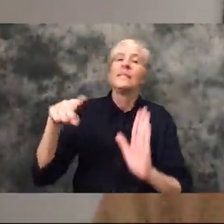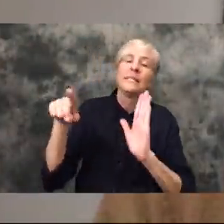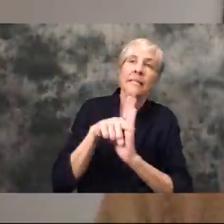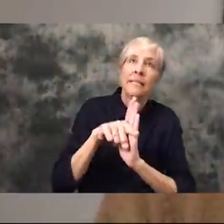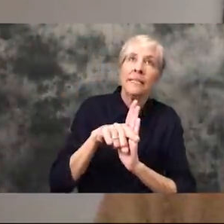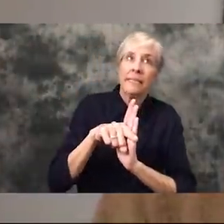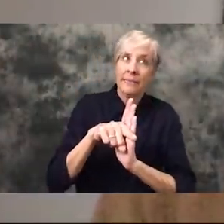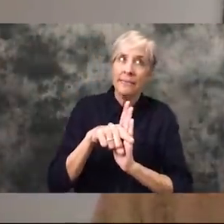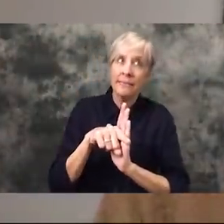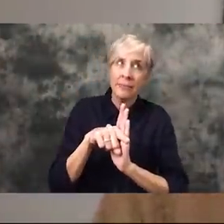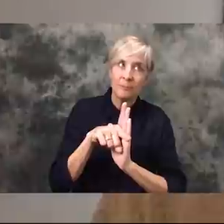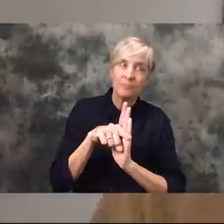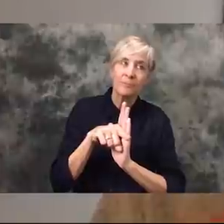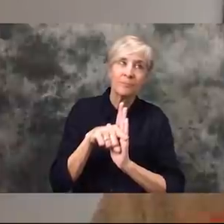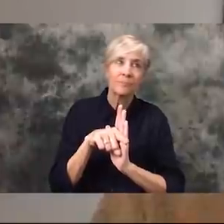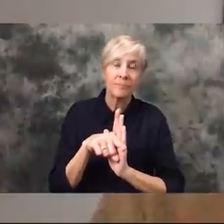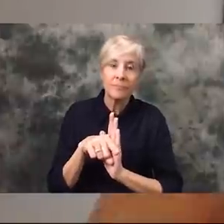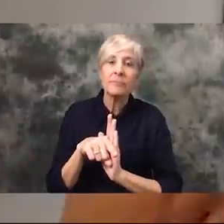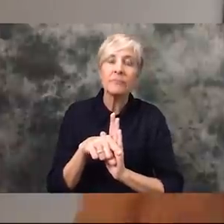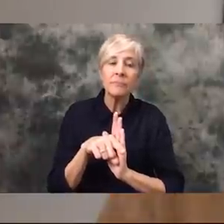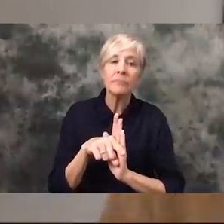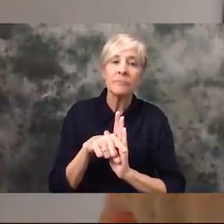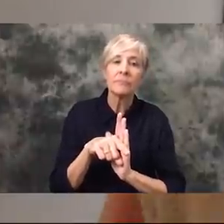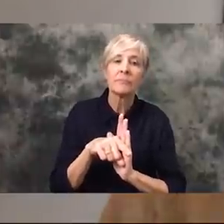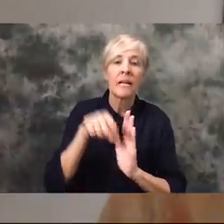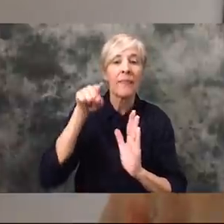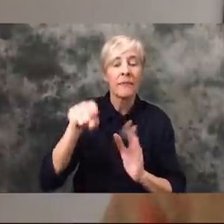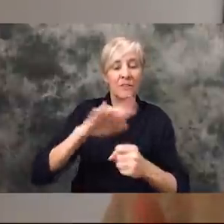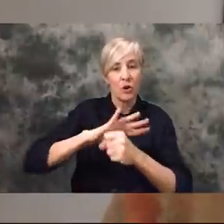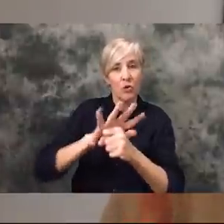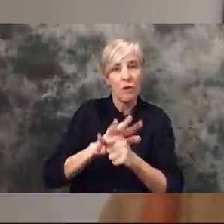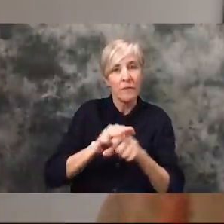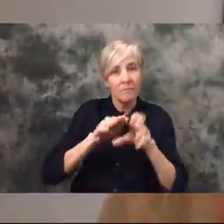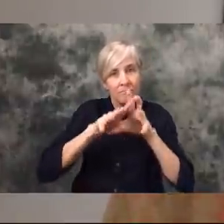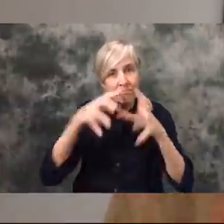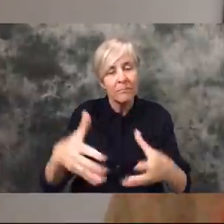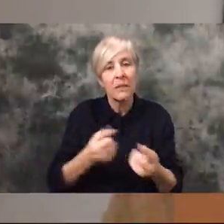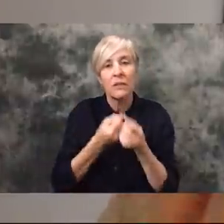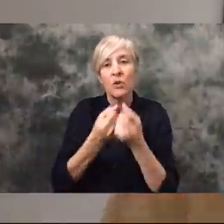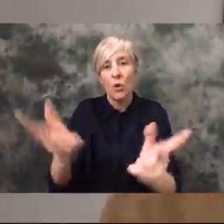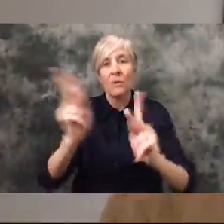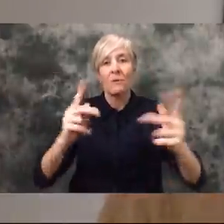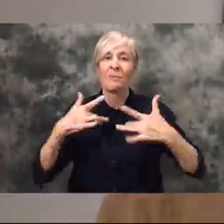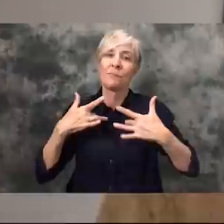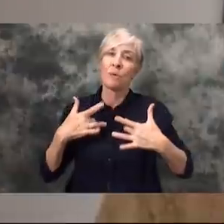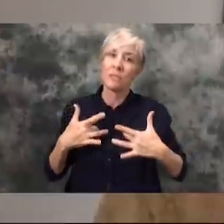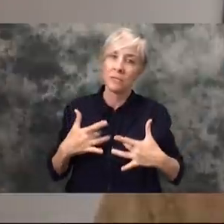is sort of this, this has a potential to put people in depressive episodes which